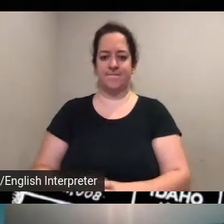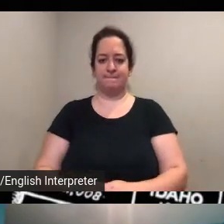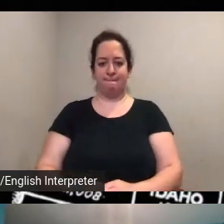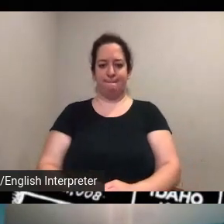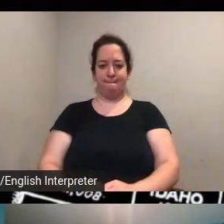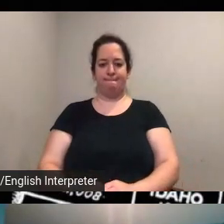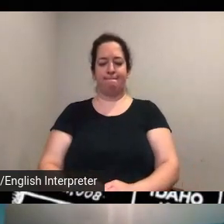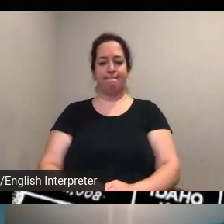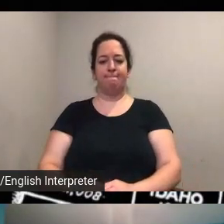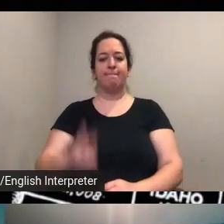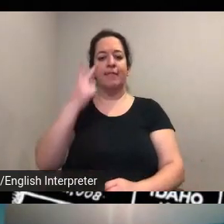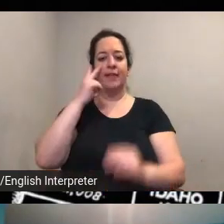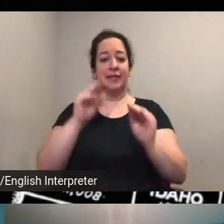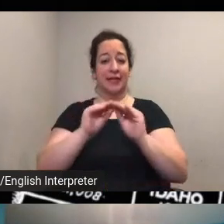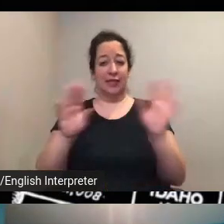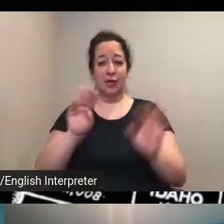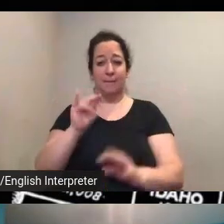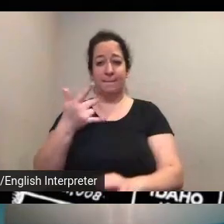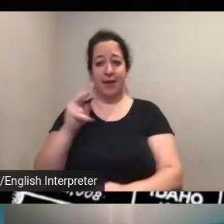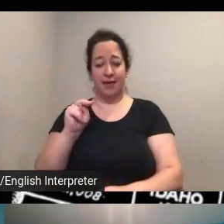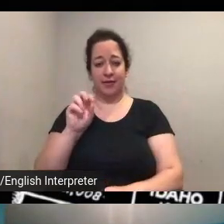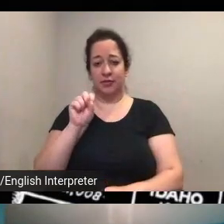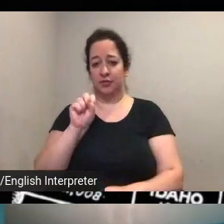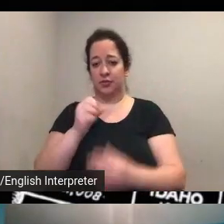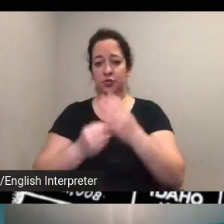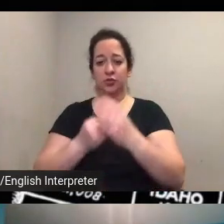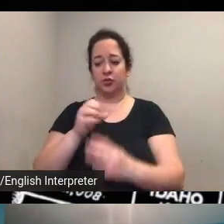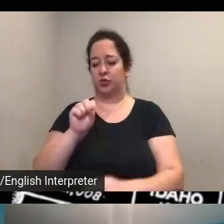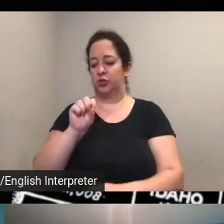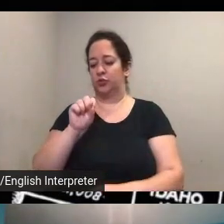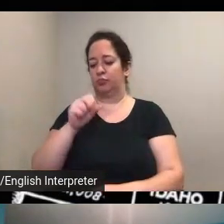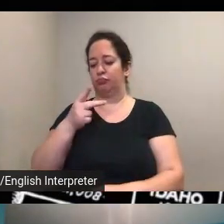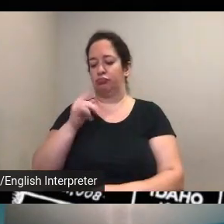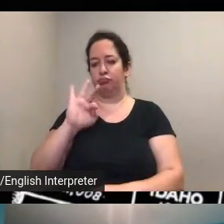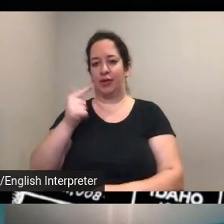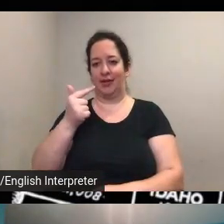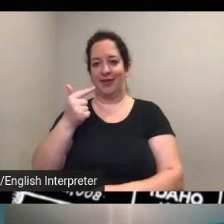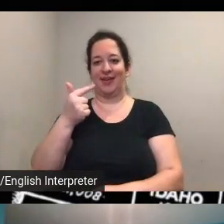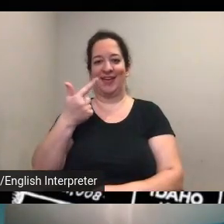springate has also posted um 19th amendment resources